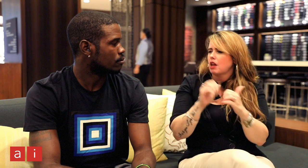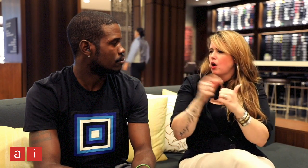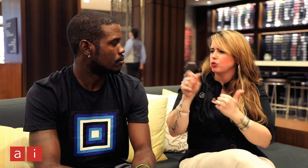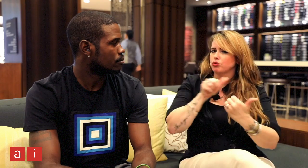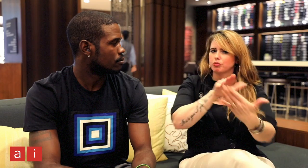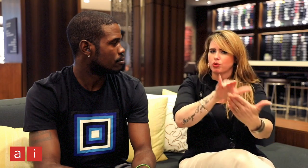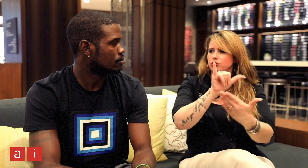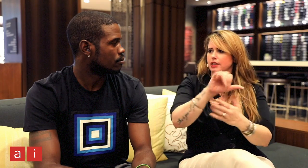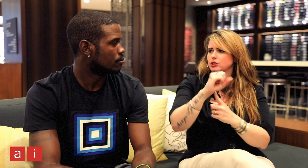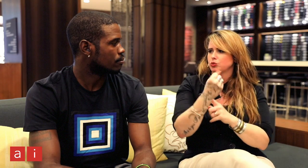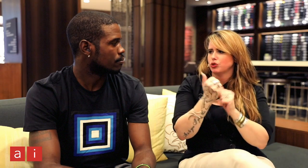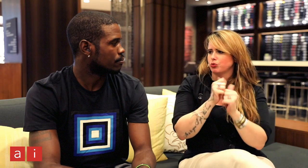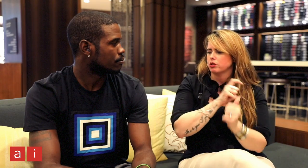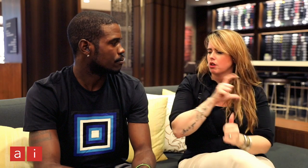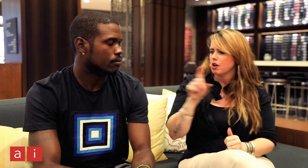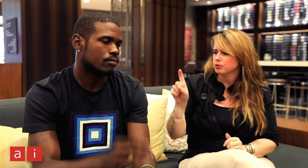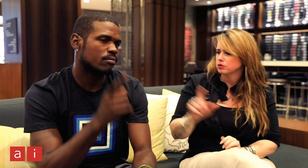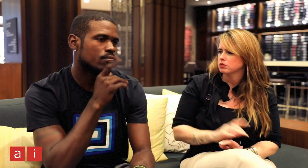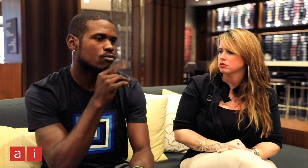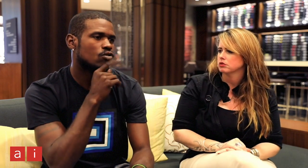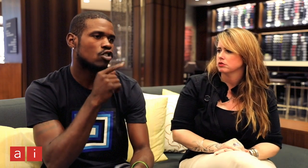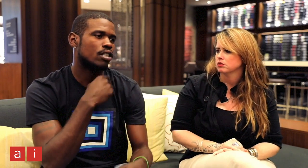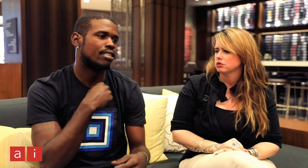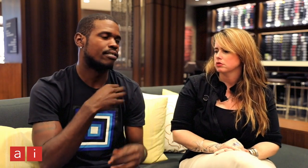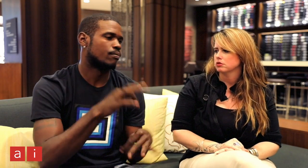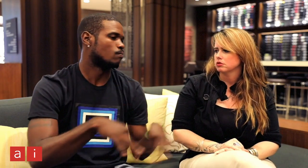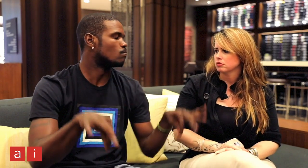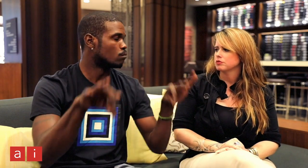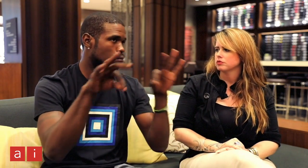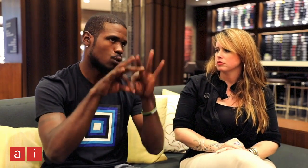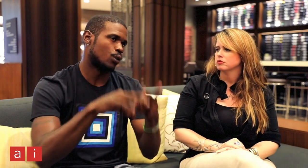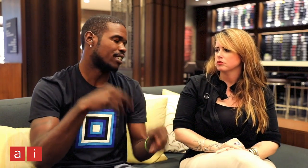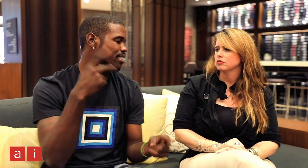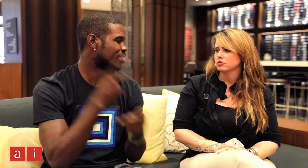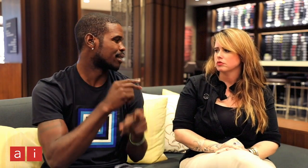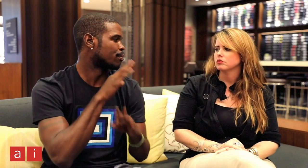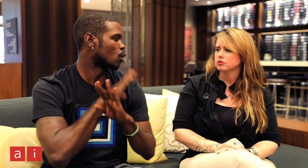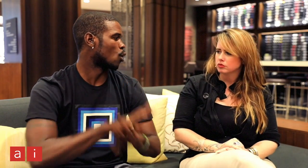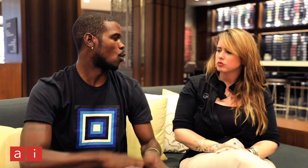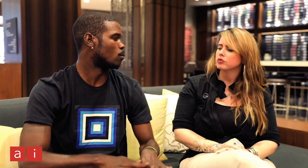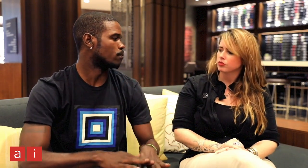where a run in with a police officer is unexpected? First and foremost, it's important to keep calm.